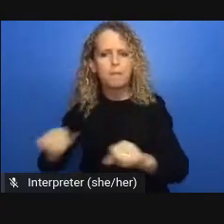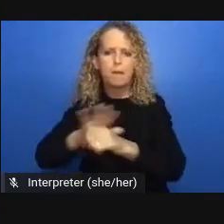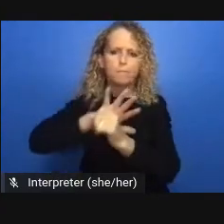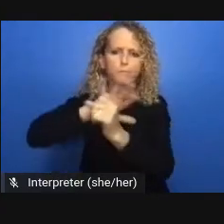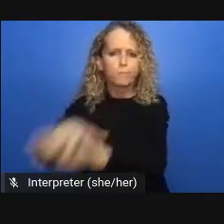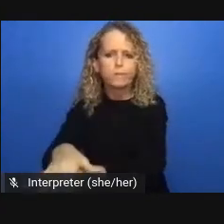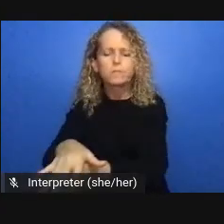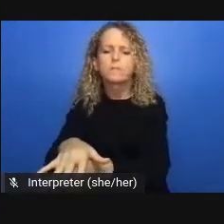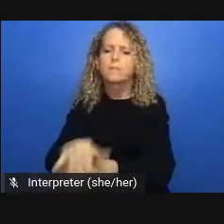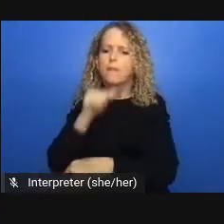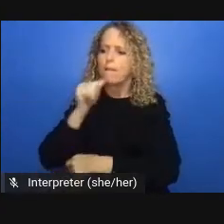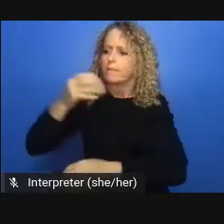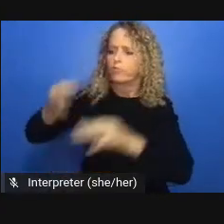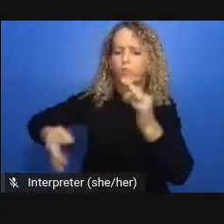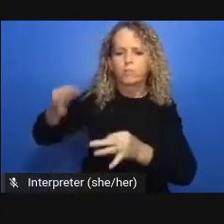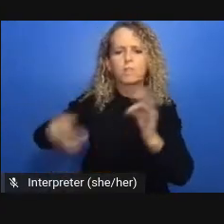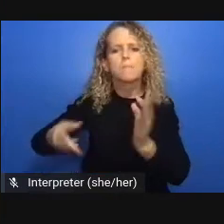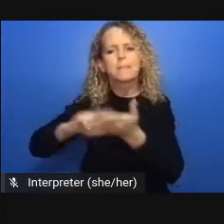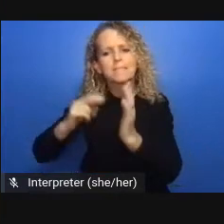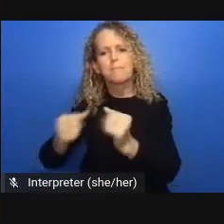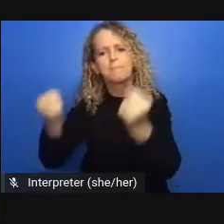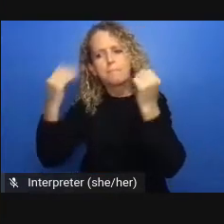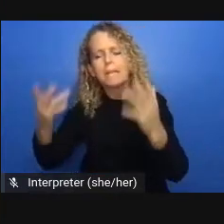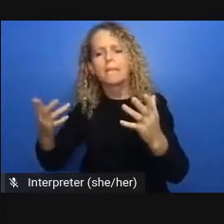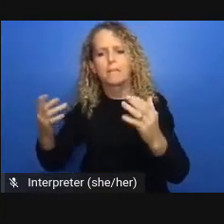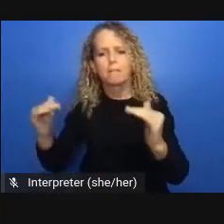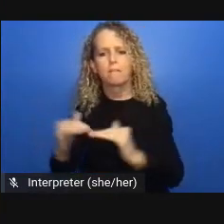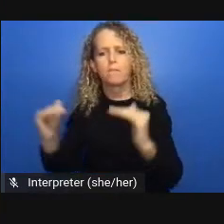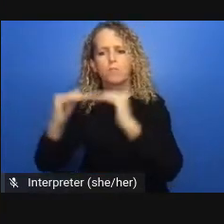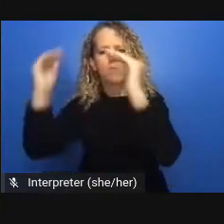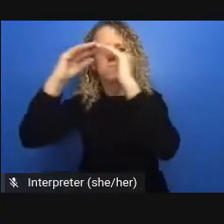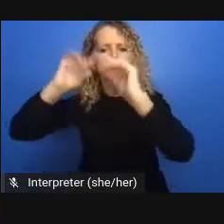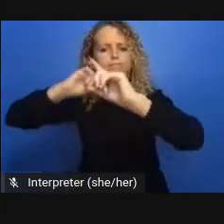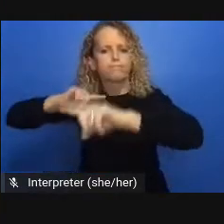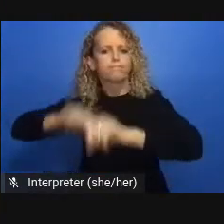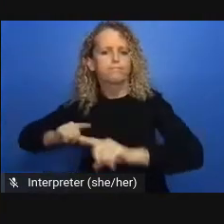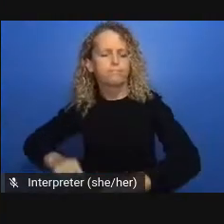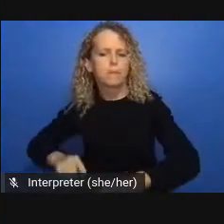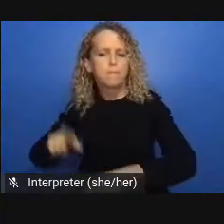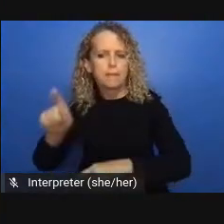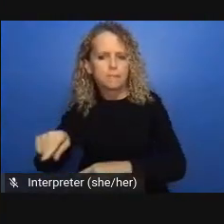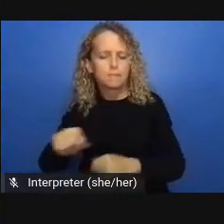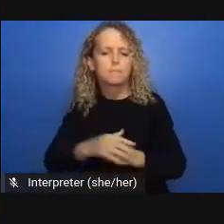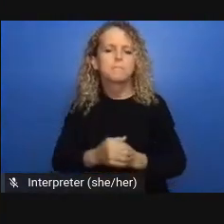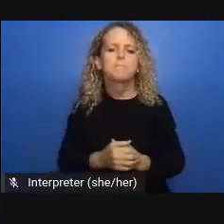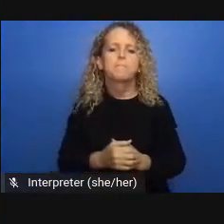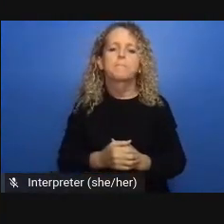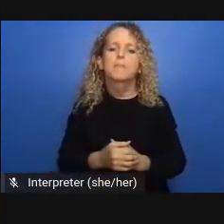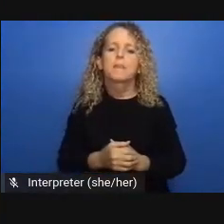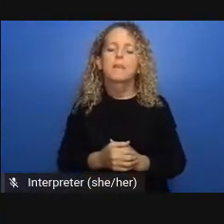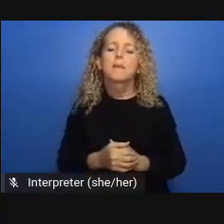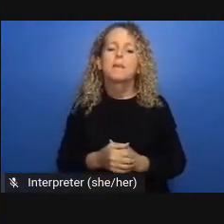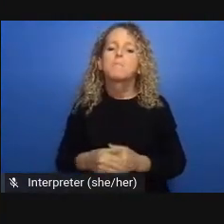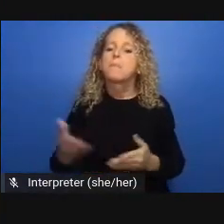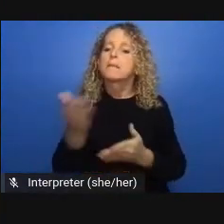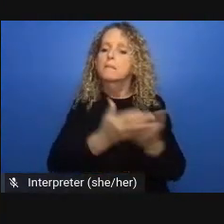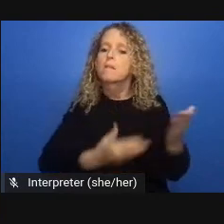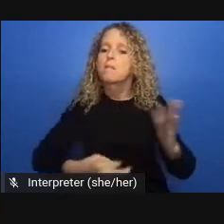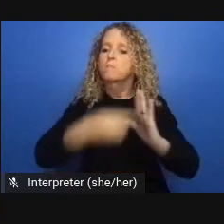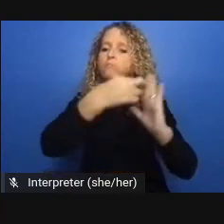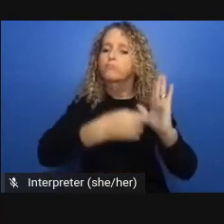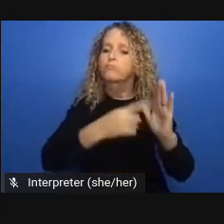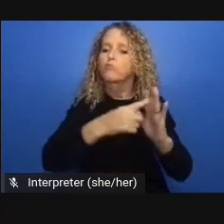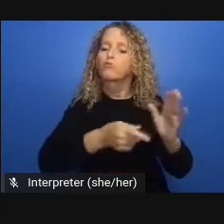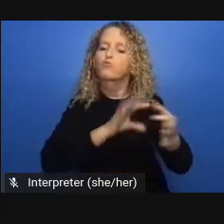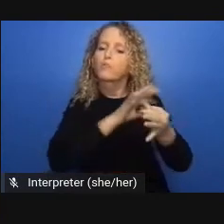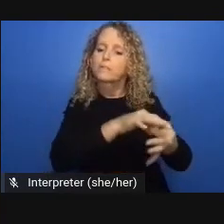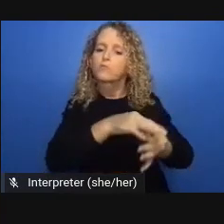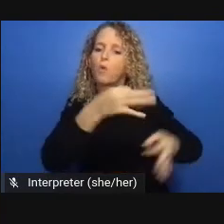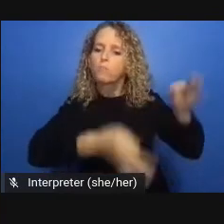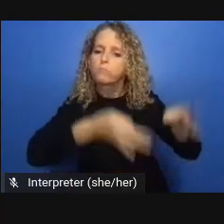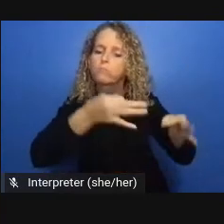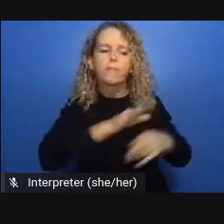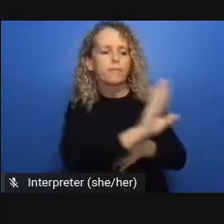inadequate rate was only topped up once in the spring a whole other team as part of the reimagine